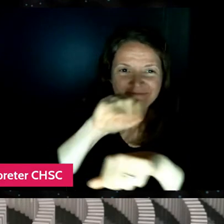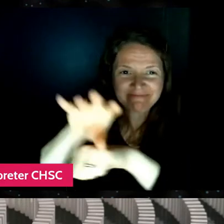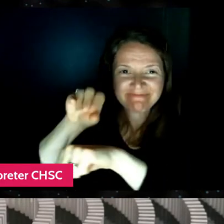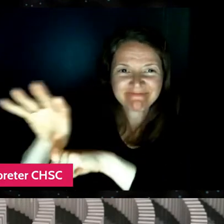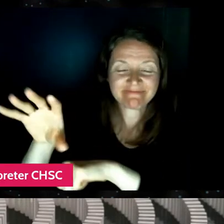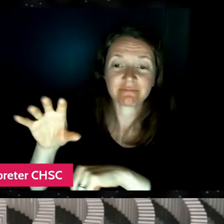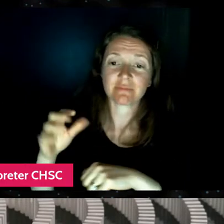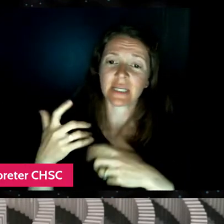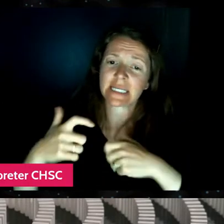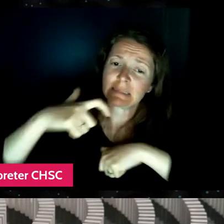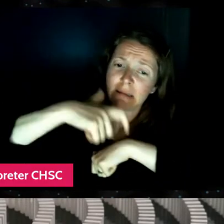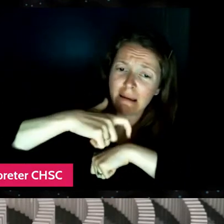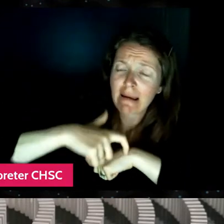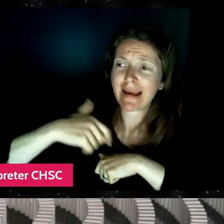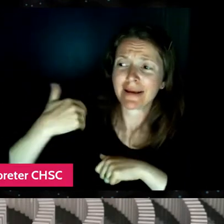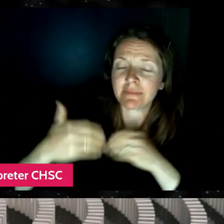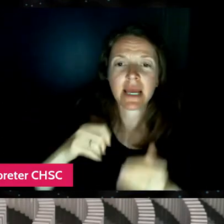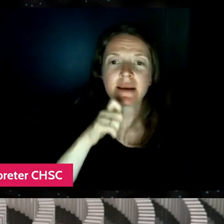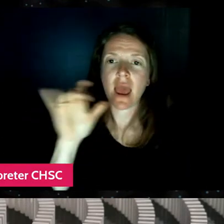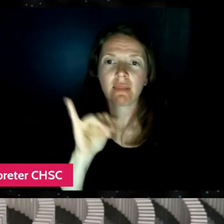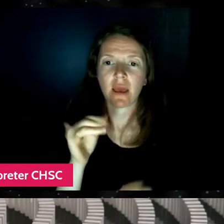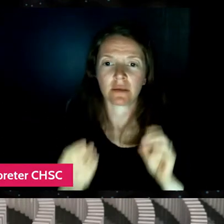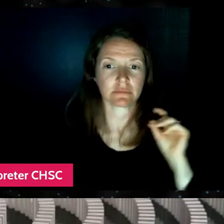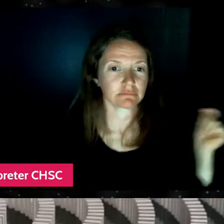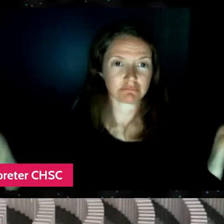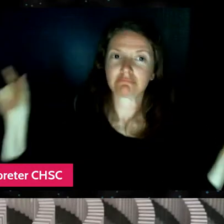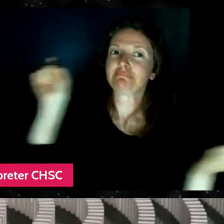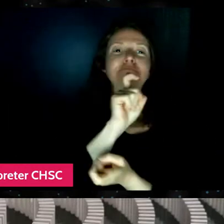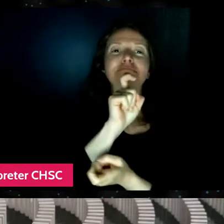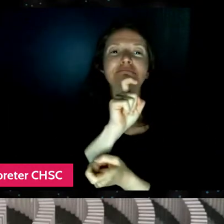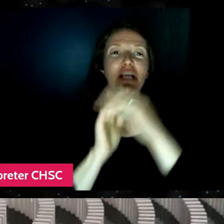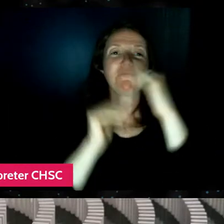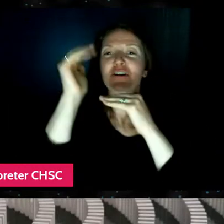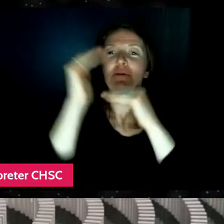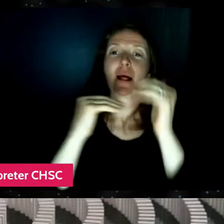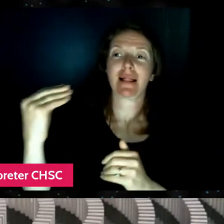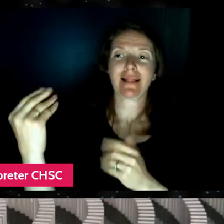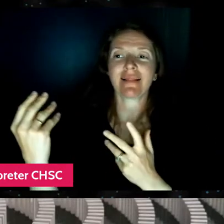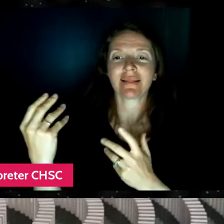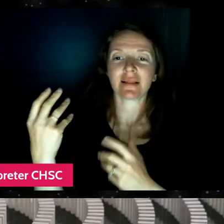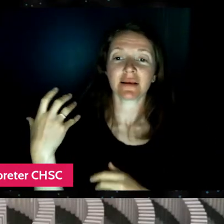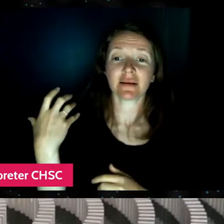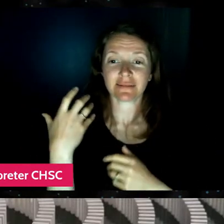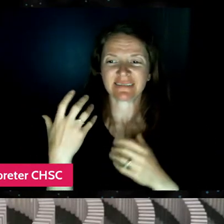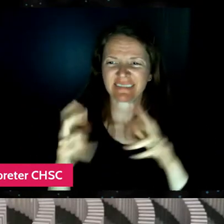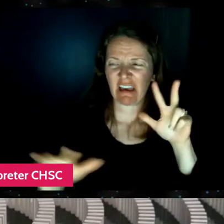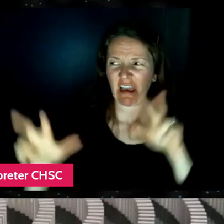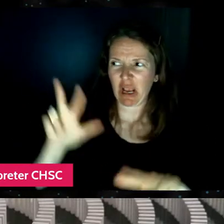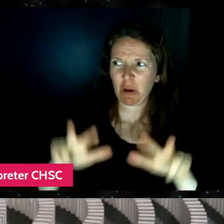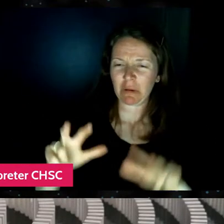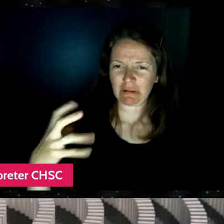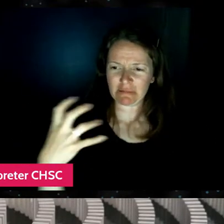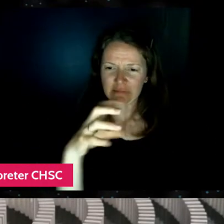and I definitely wasn't super comfortable being on camera at first because it's just like awkward when you like start filming yourself.